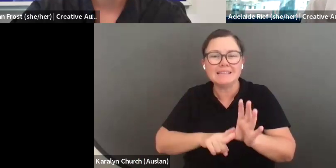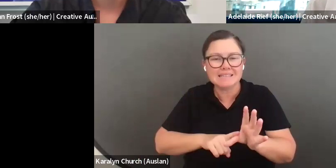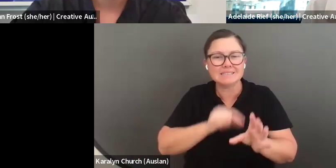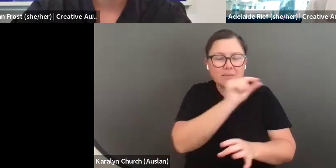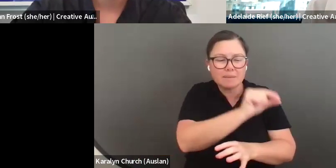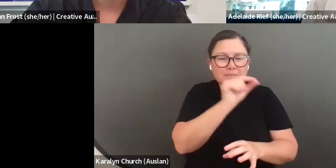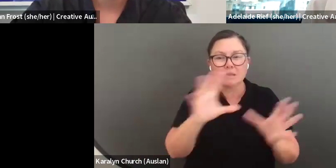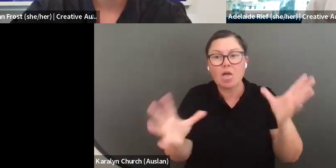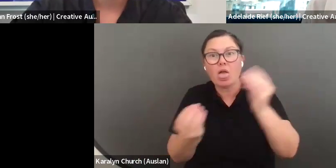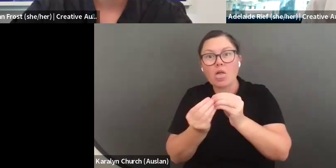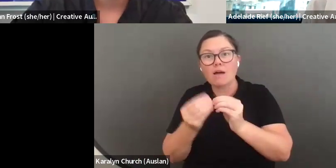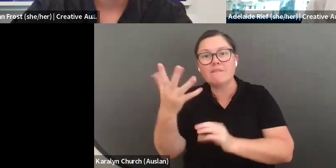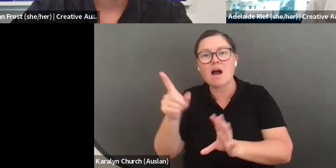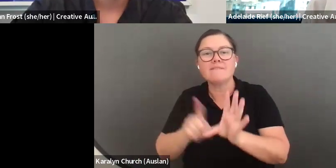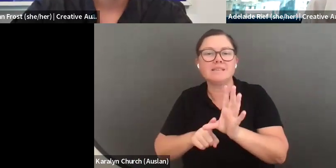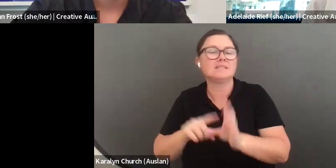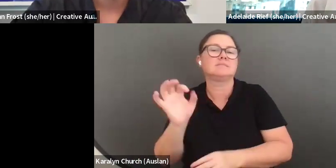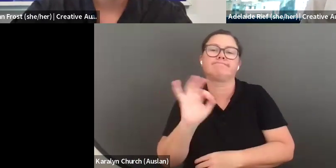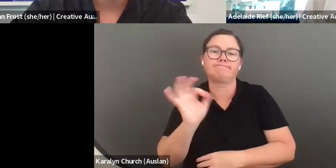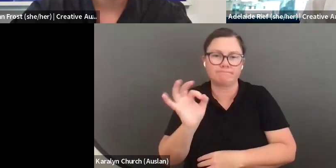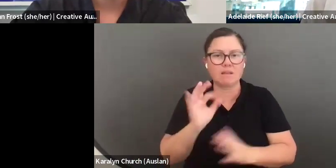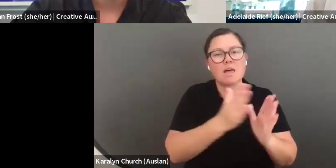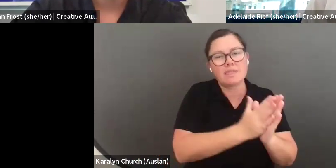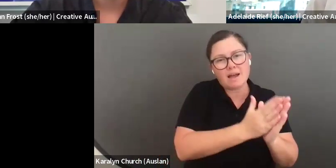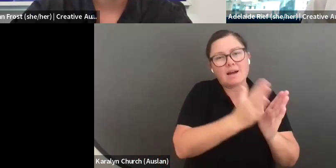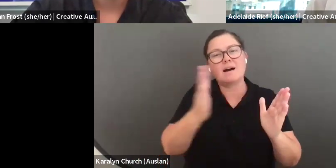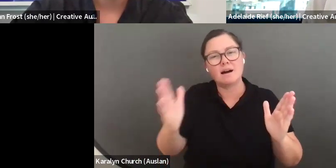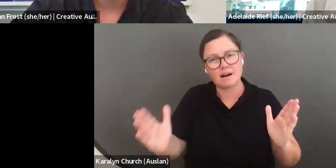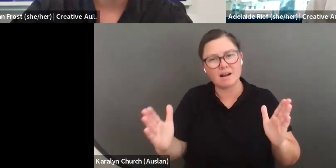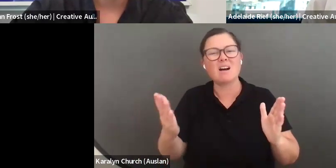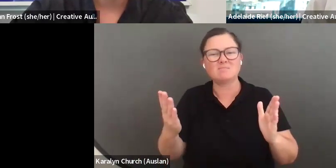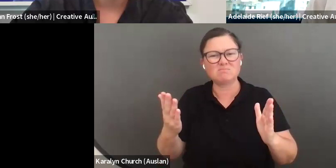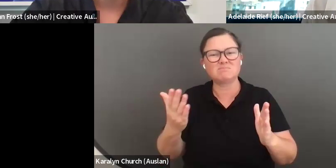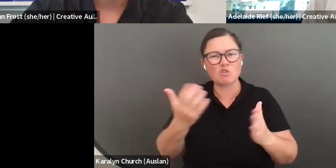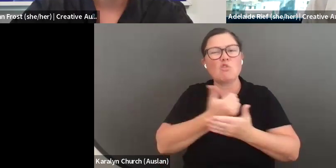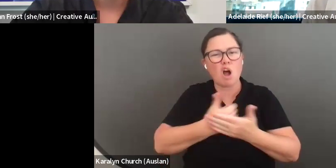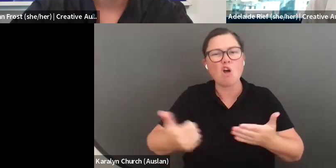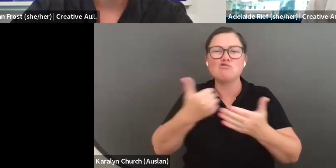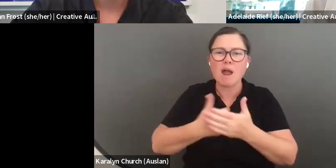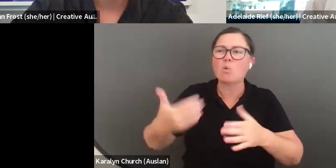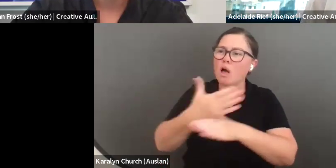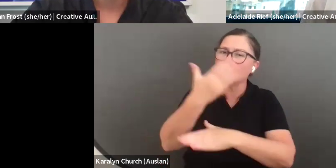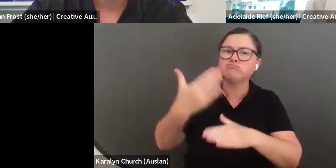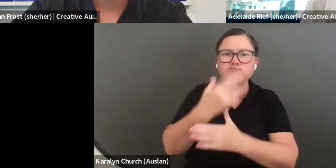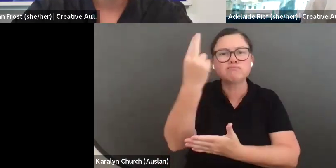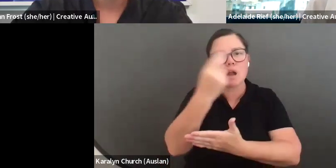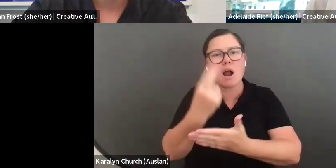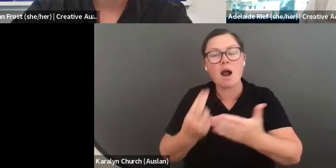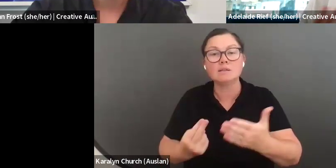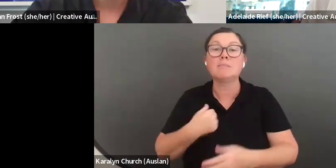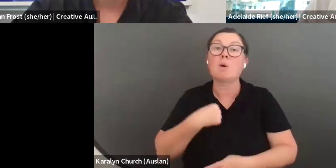years consistently. It is also important to recognise that you do not need to be full-time employed. We know a lot of artists